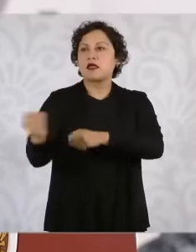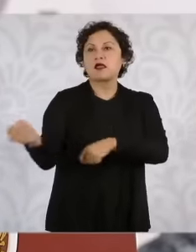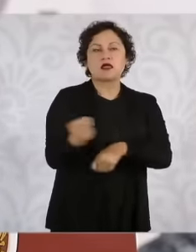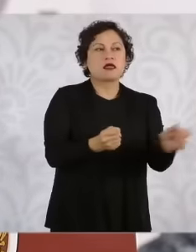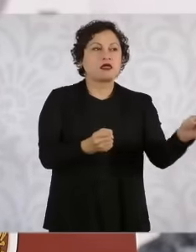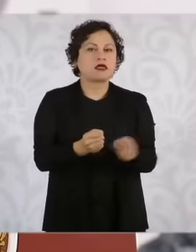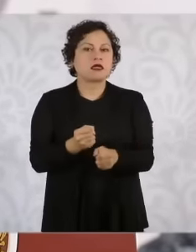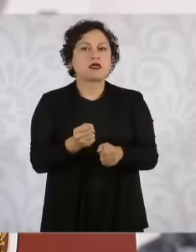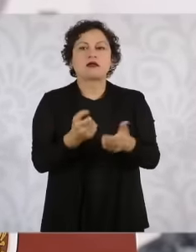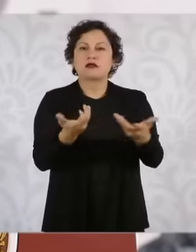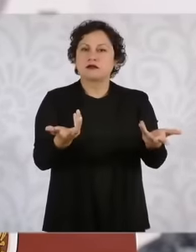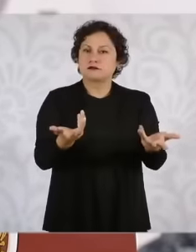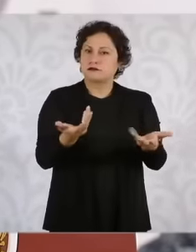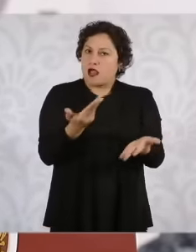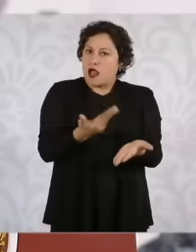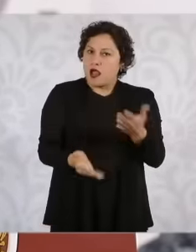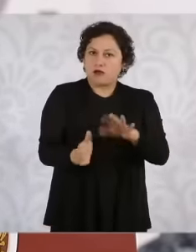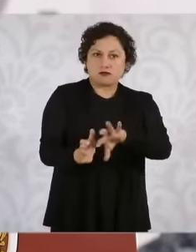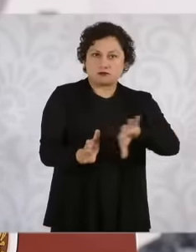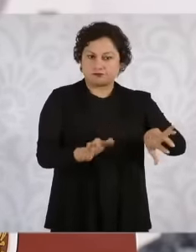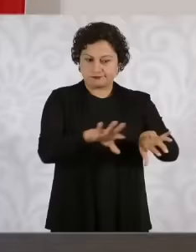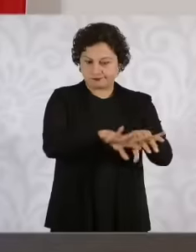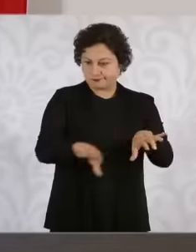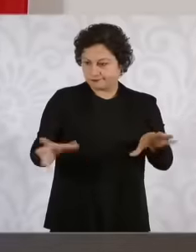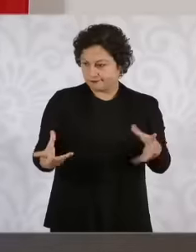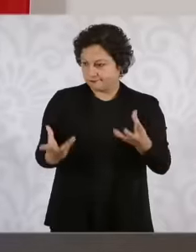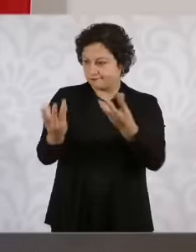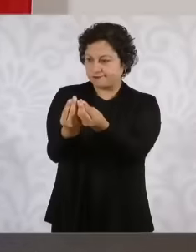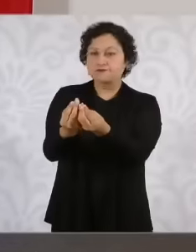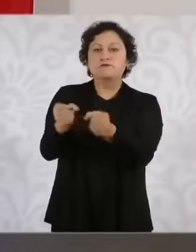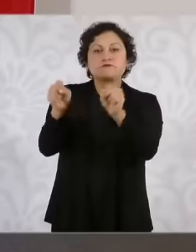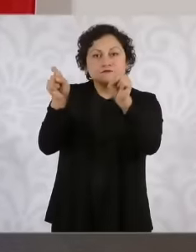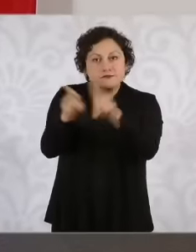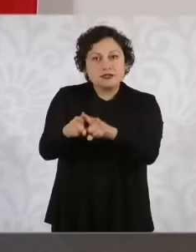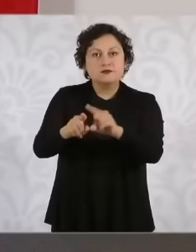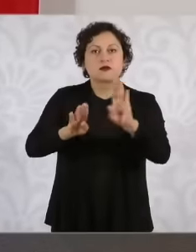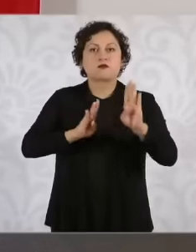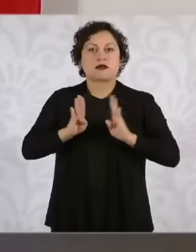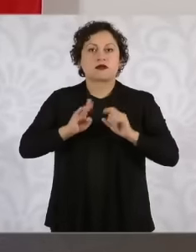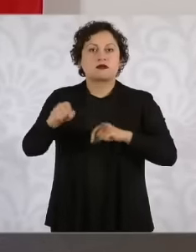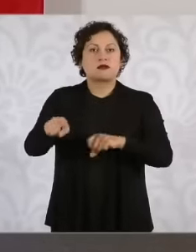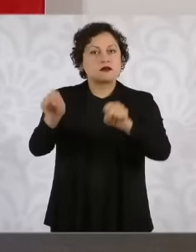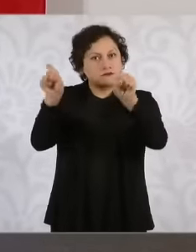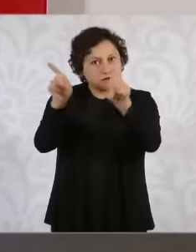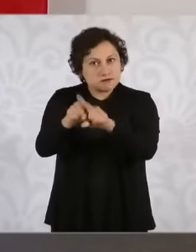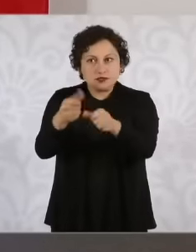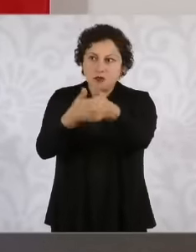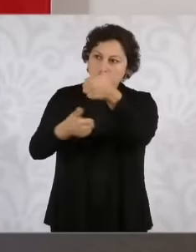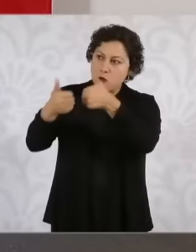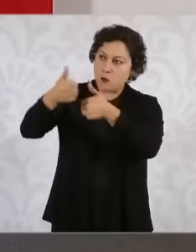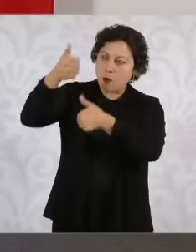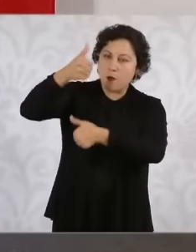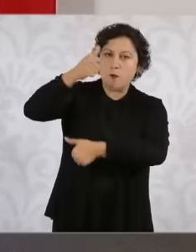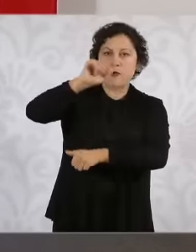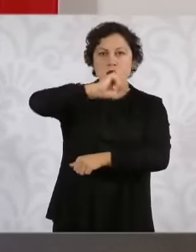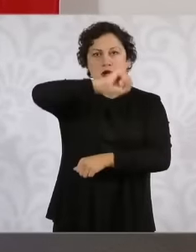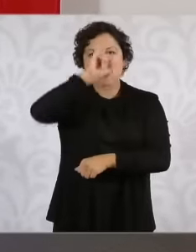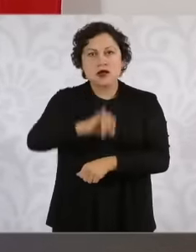with its own commanding officers, consolidating between us, we are going to consolidate the national guard and